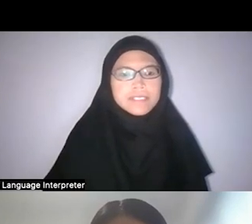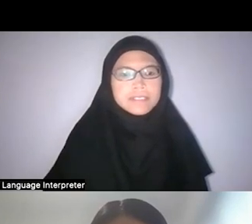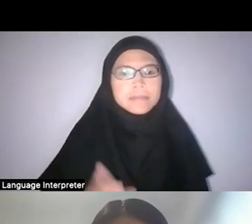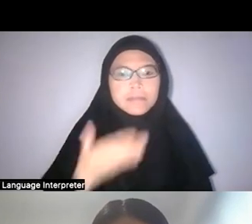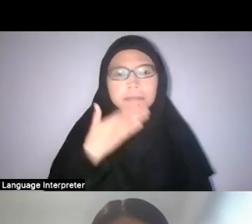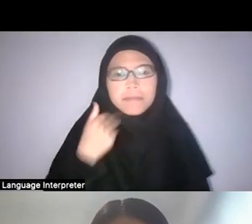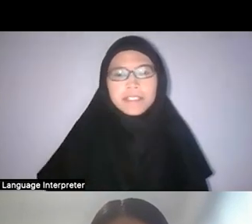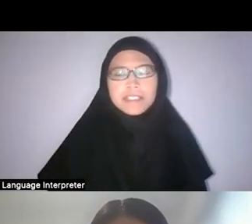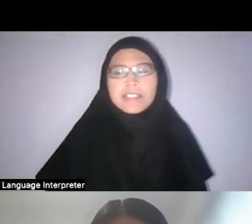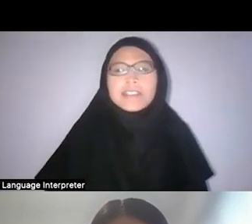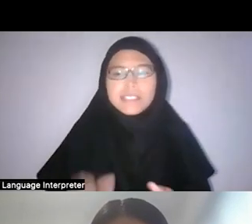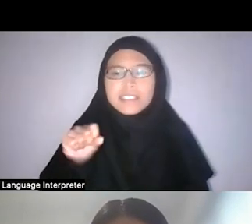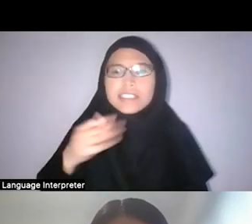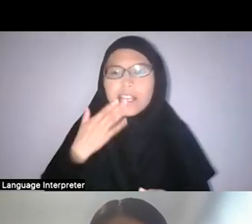Thank you, thank you so much.